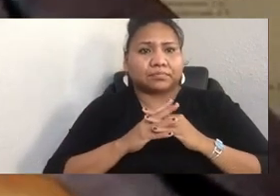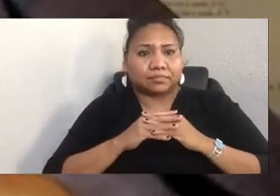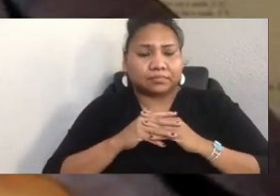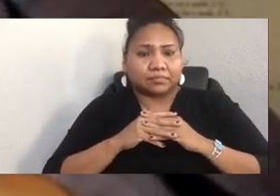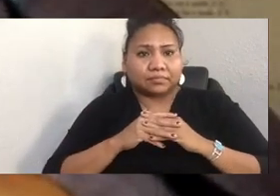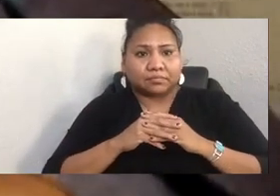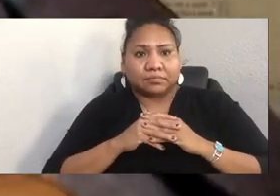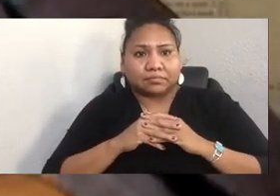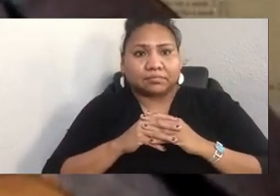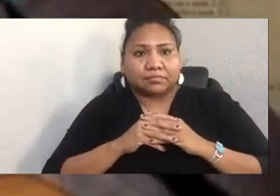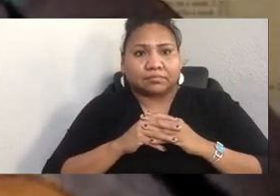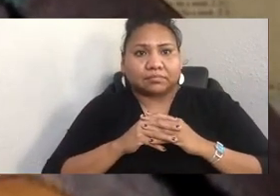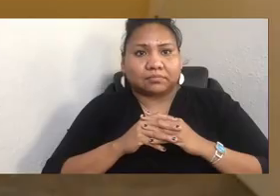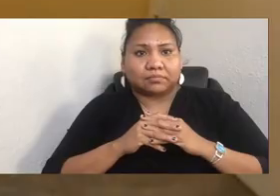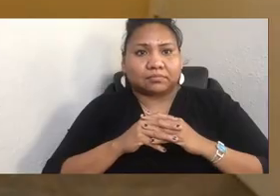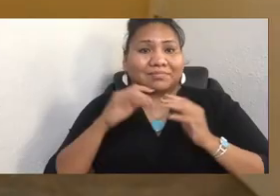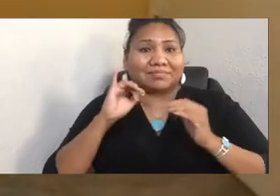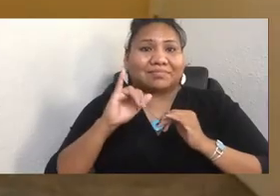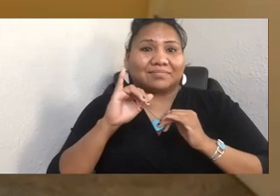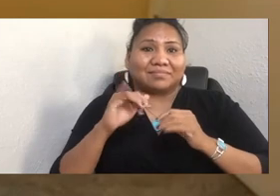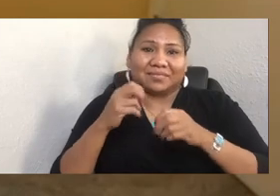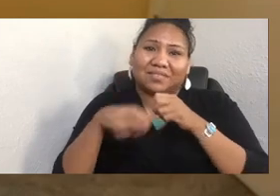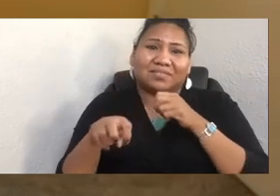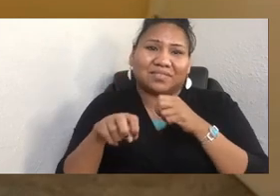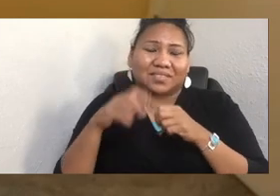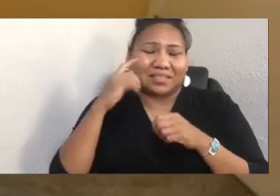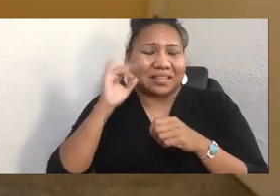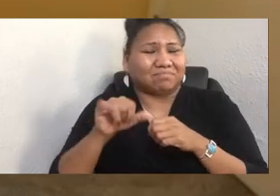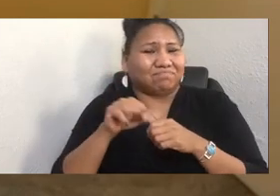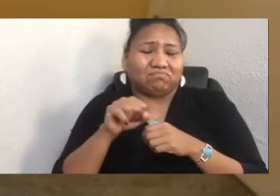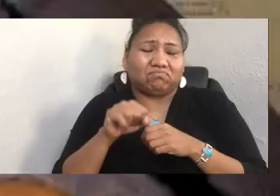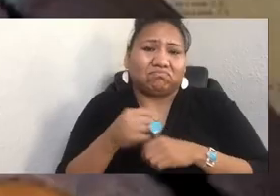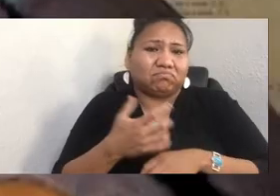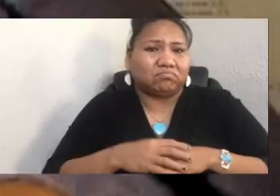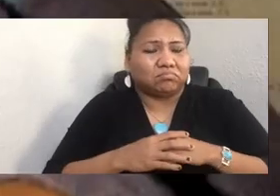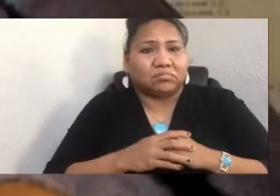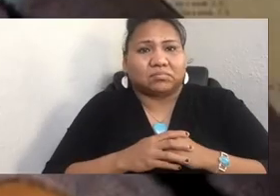That could be a tough question. Basically, they're looking for resources